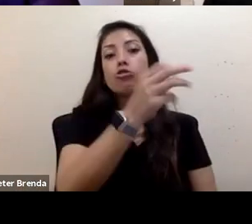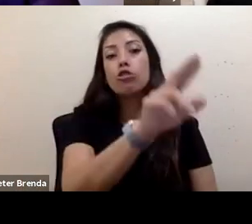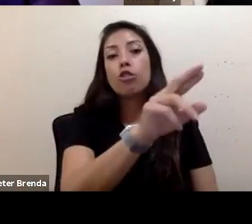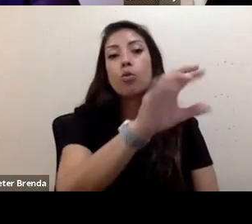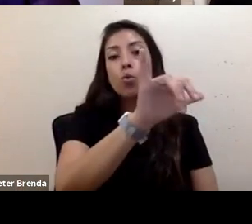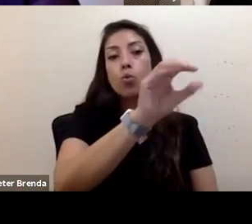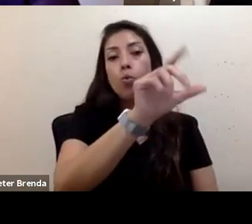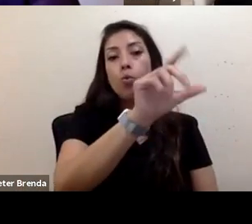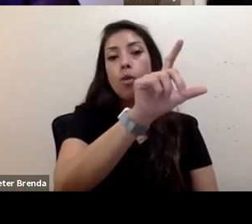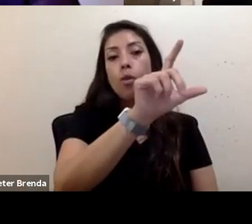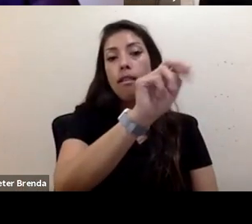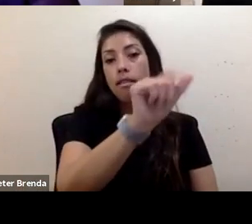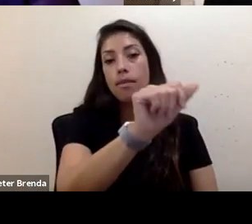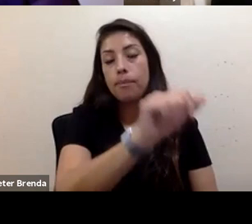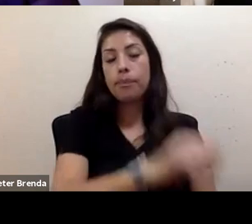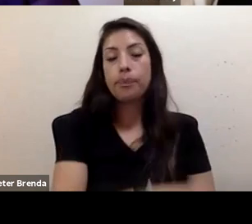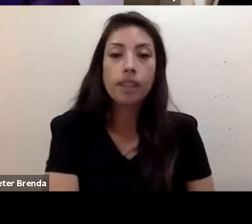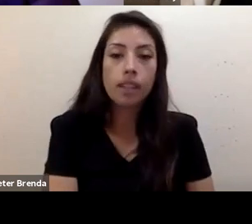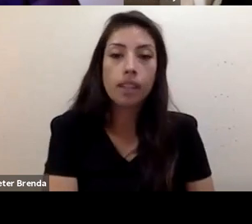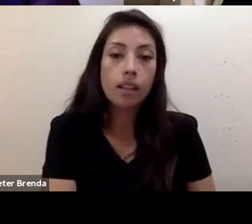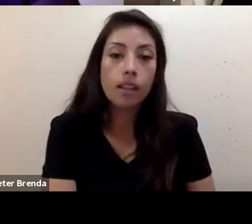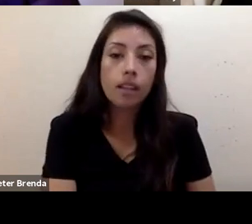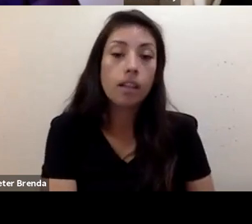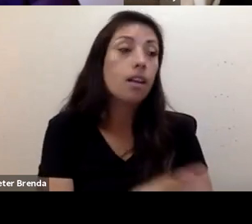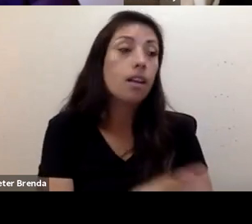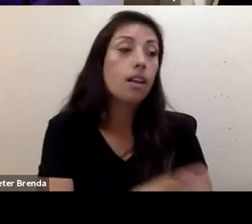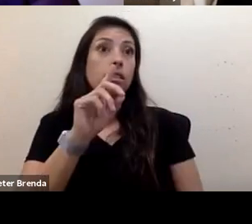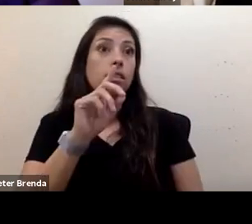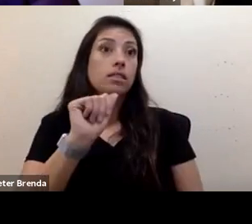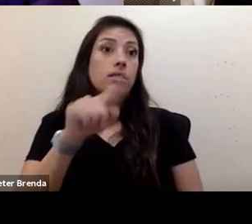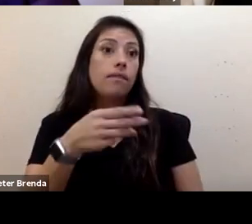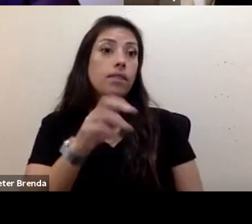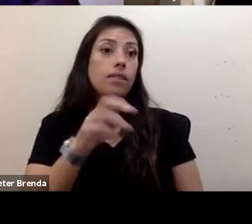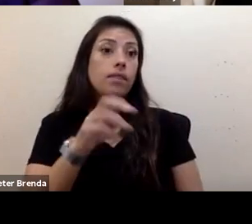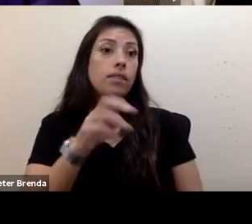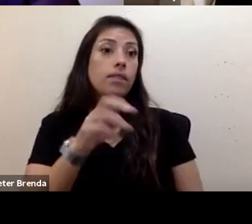For me, when I think about the intersection of climate and disability,